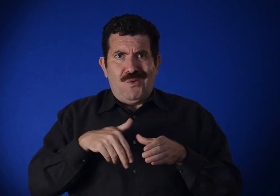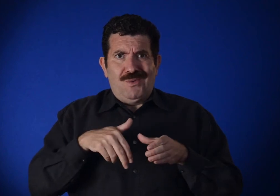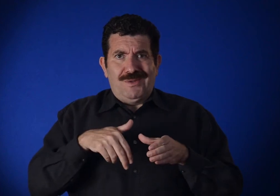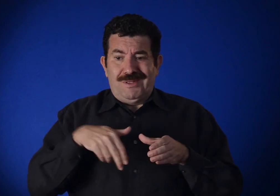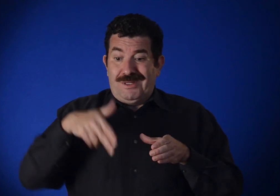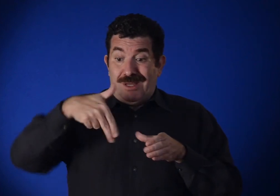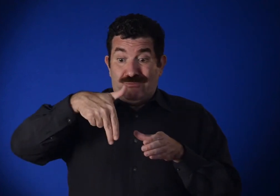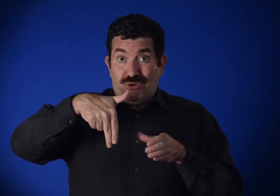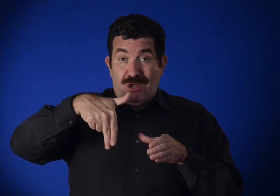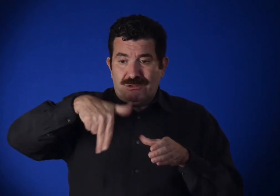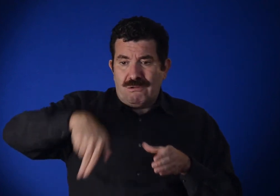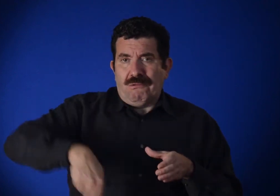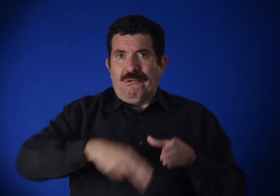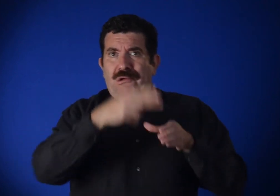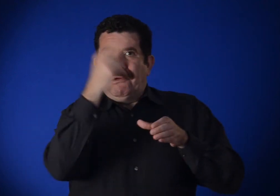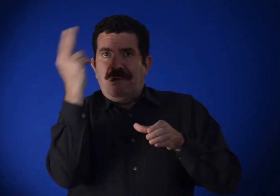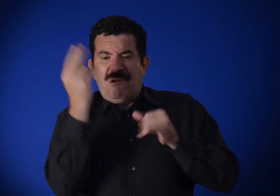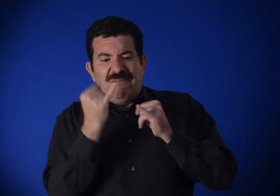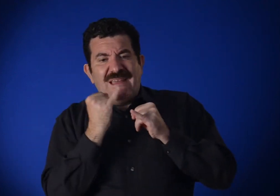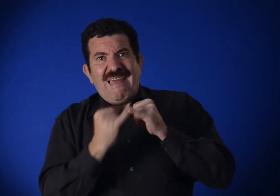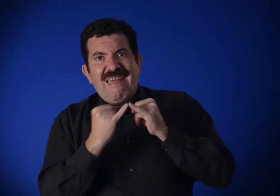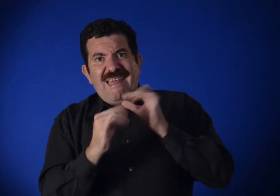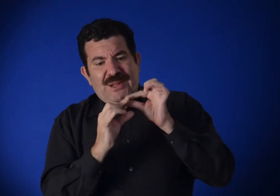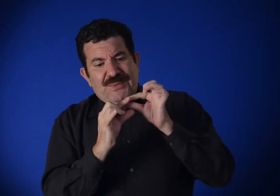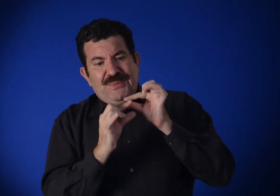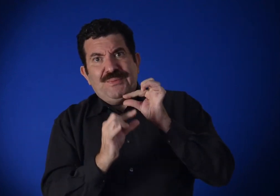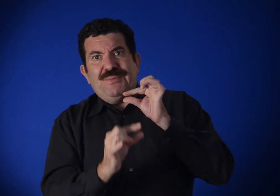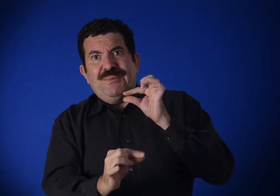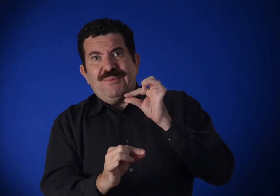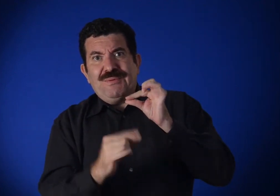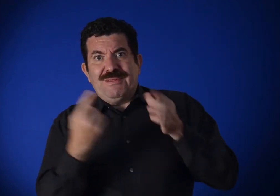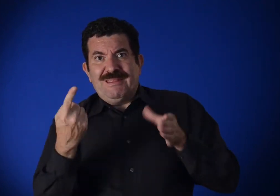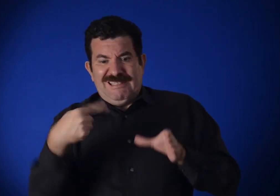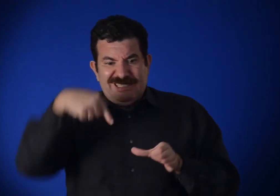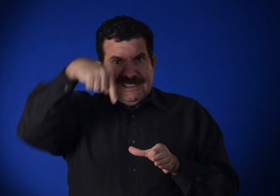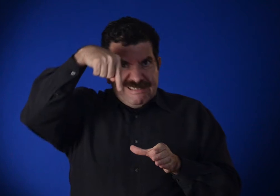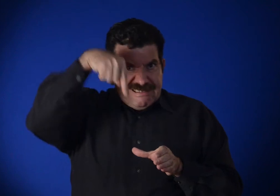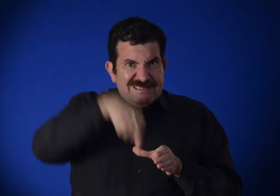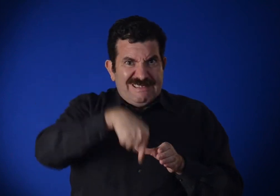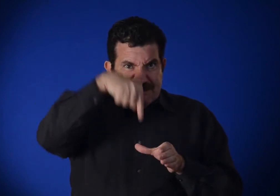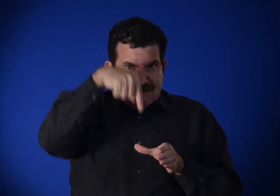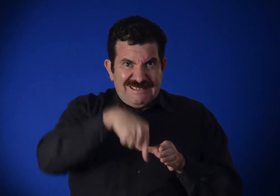not the brush end, but the other end -